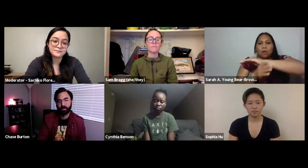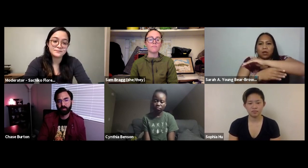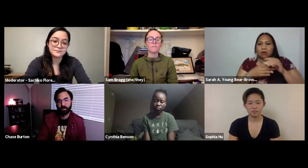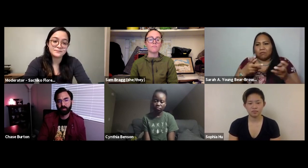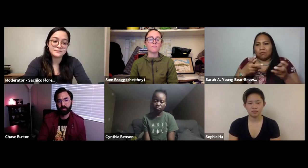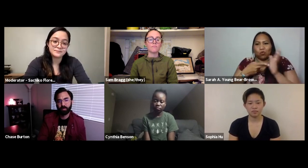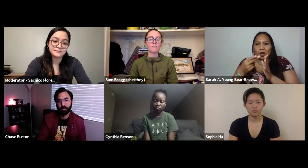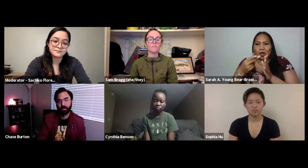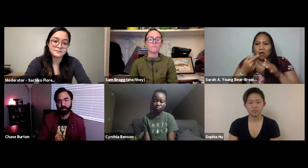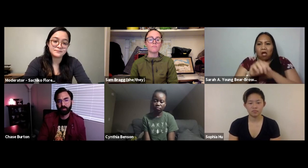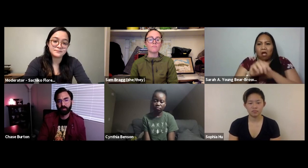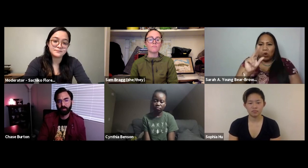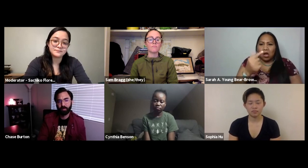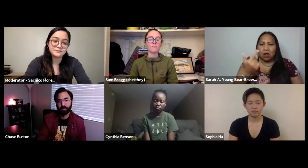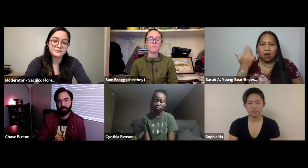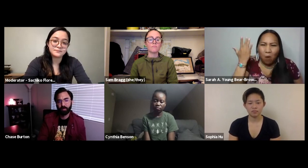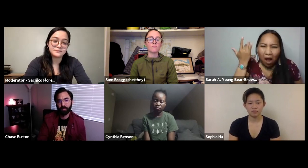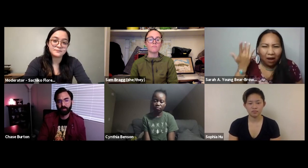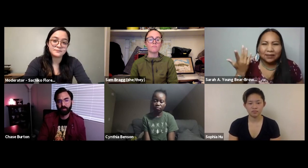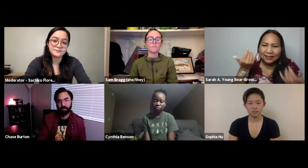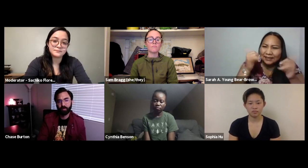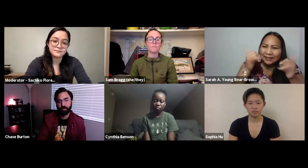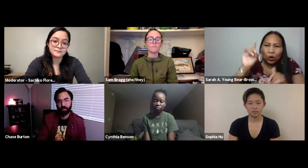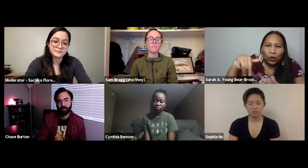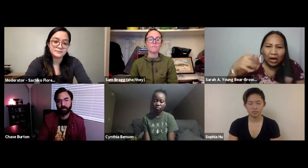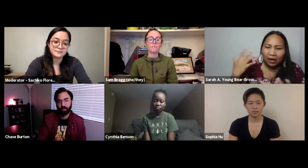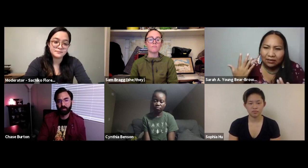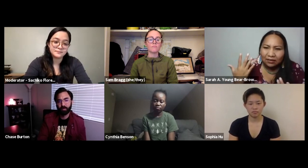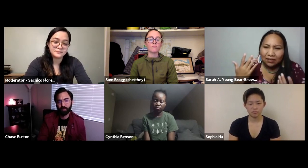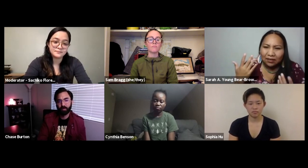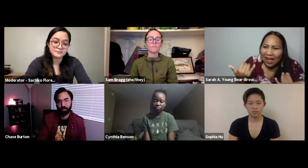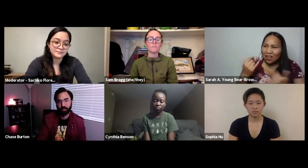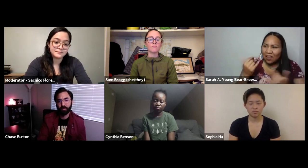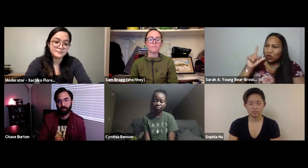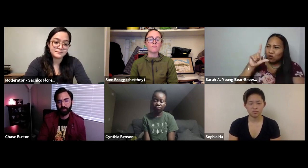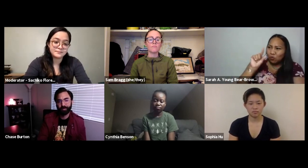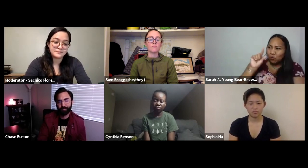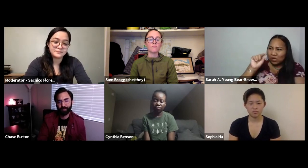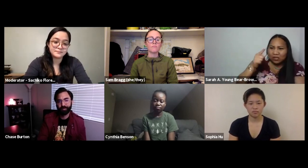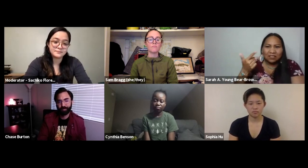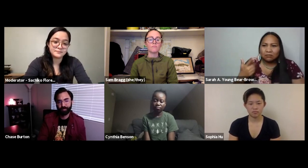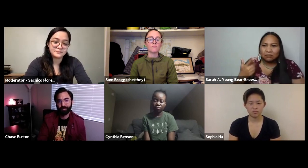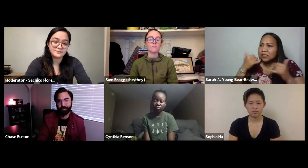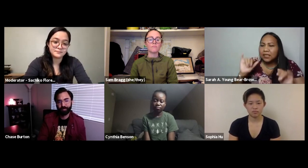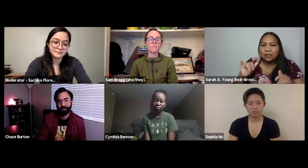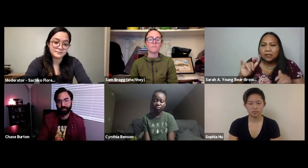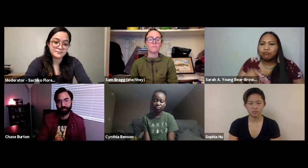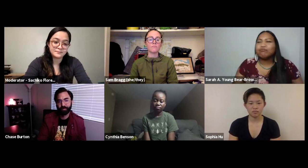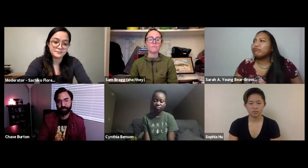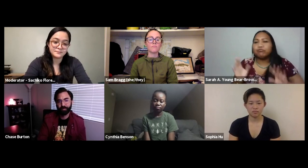people just want to put it under the rug and act like this hasn't happened but we're in